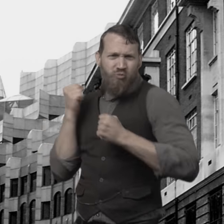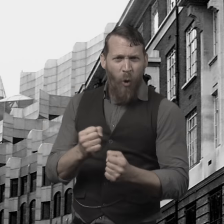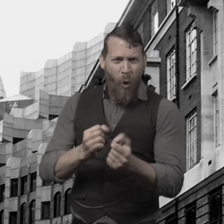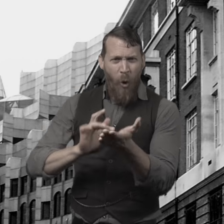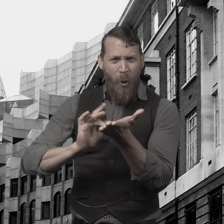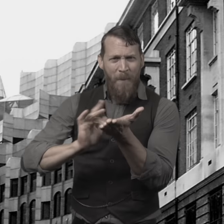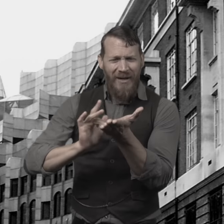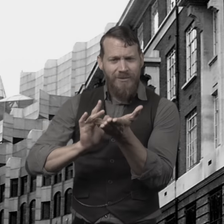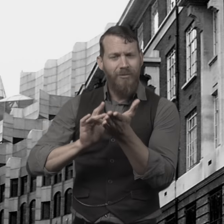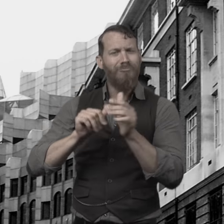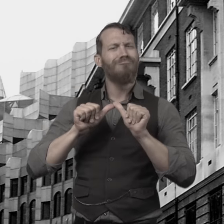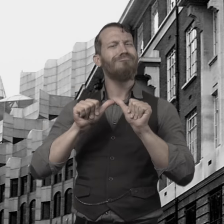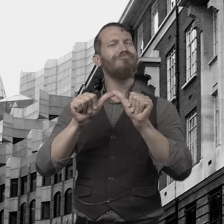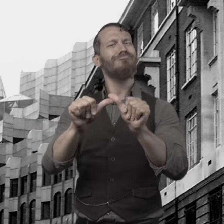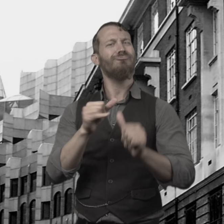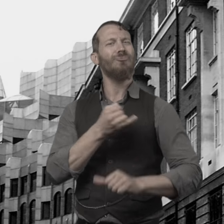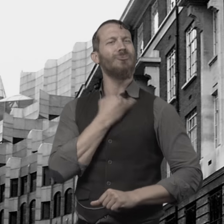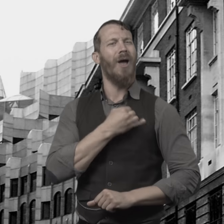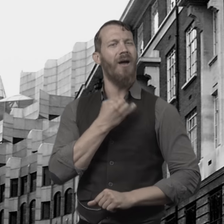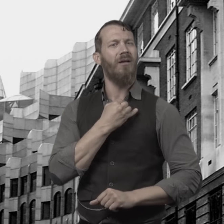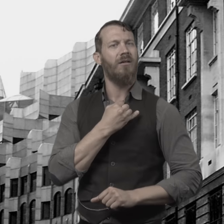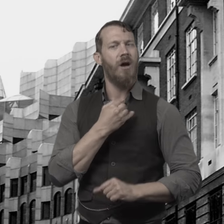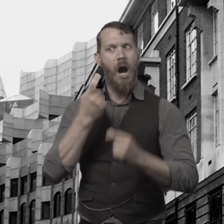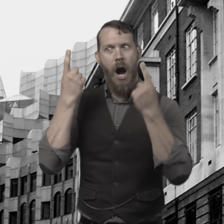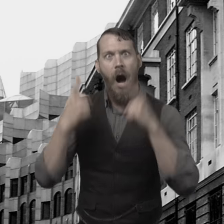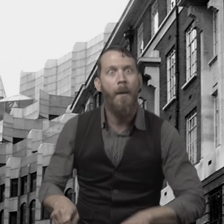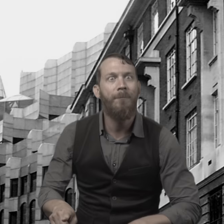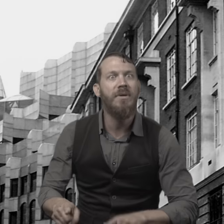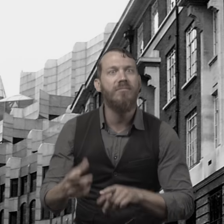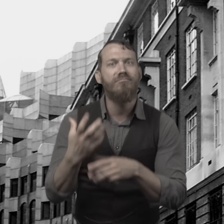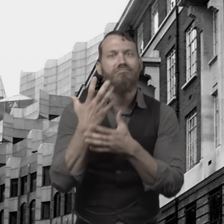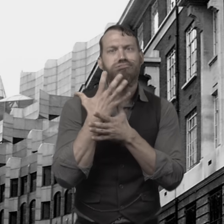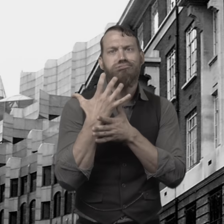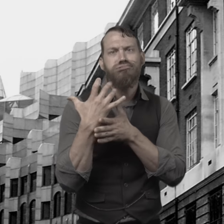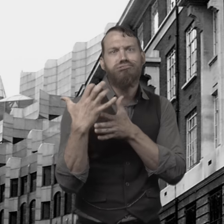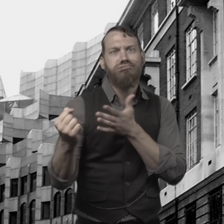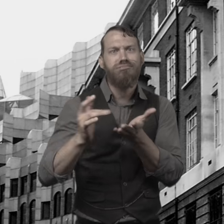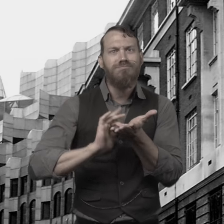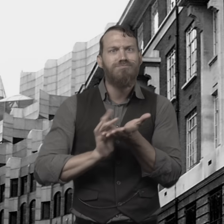without the potion, what will he do. He needs a stronger potion to maintain his character as Dr. Jekyll.